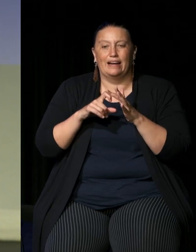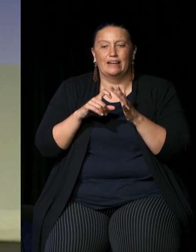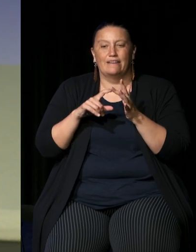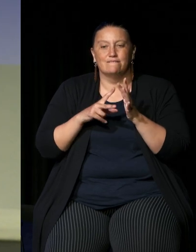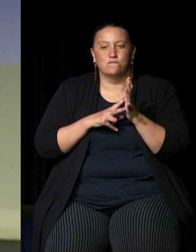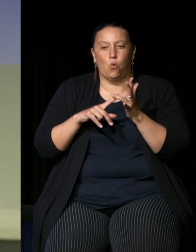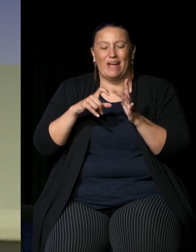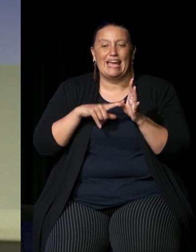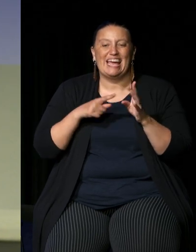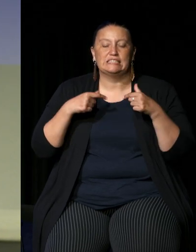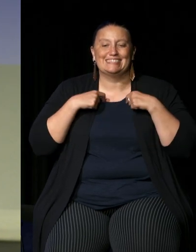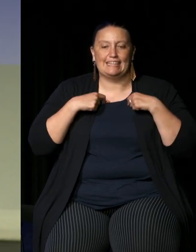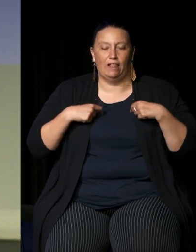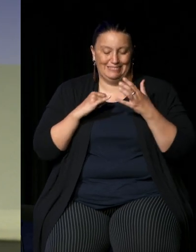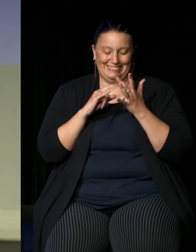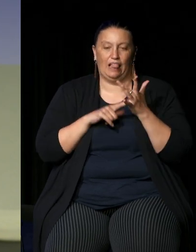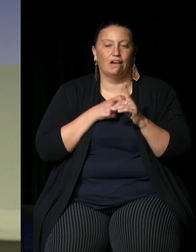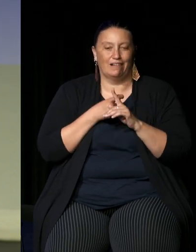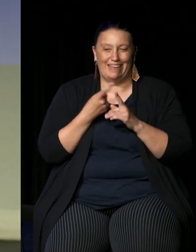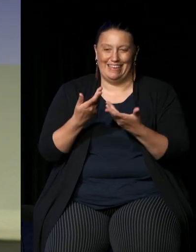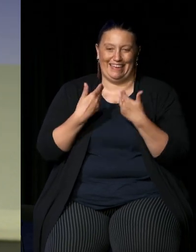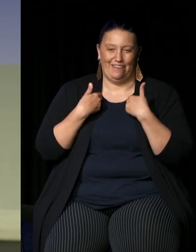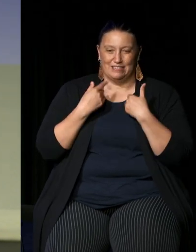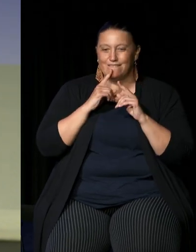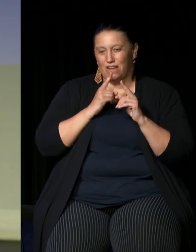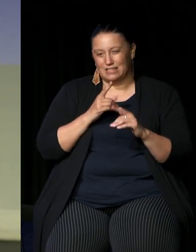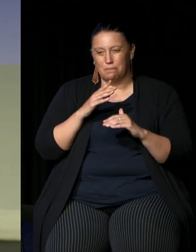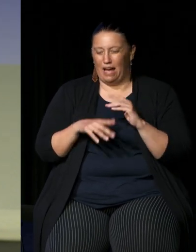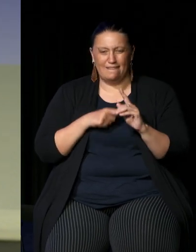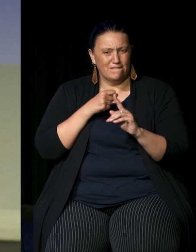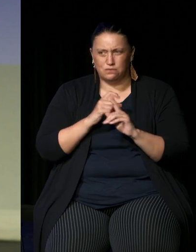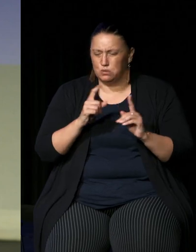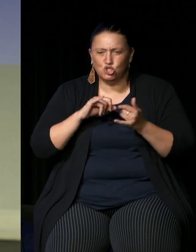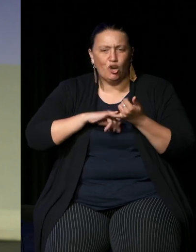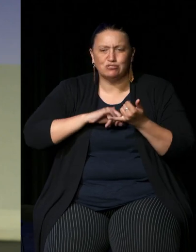advice about the effect of sovereignty because if you get onto Facebook you'll find that people say